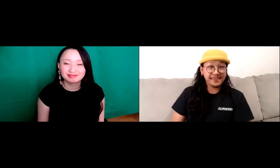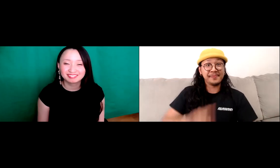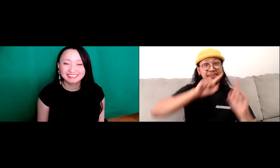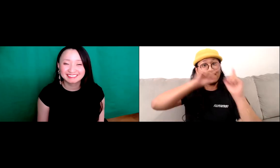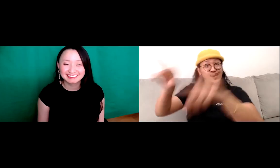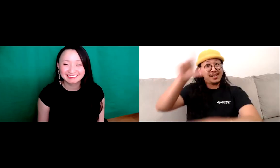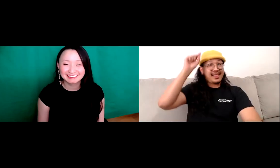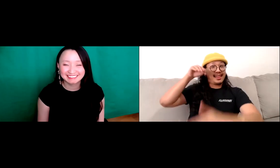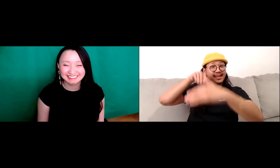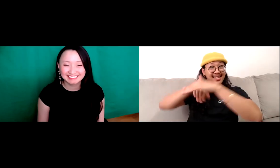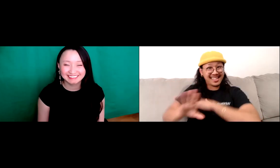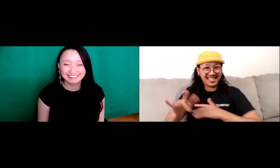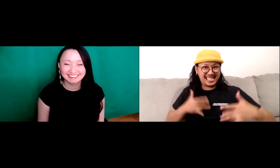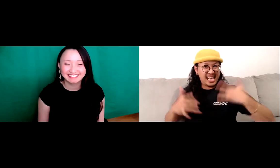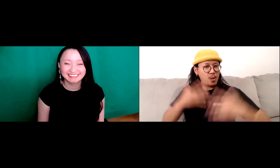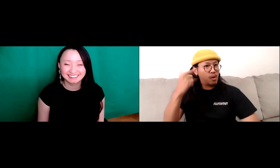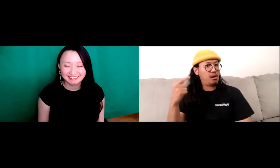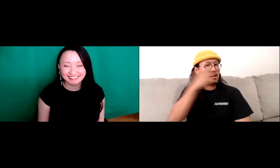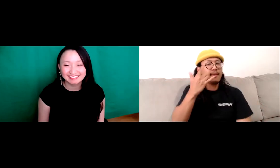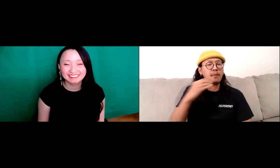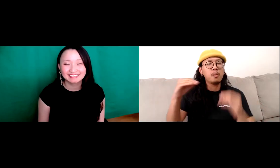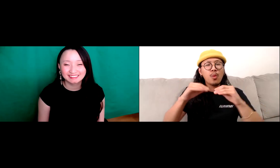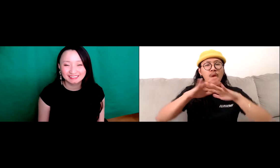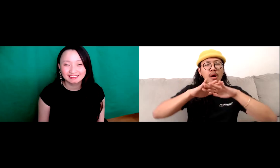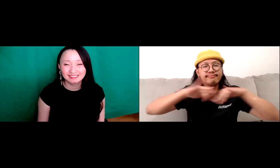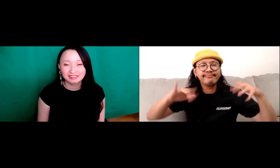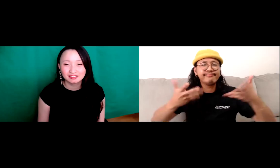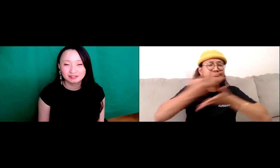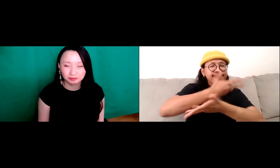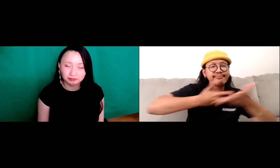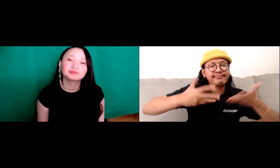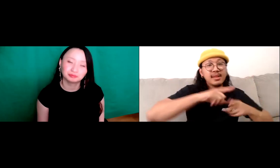to go to Gallaudet. So I did, and I was excited to experience